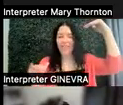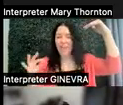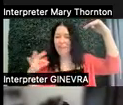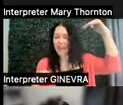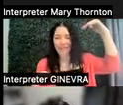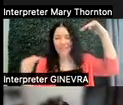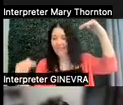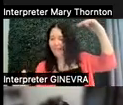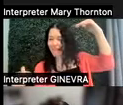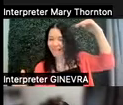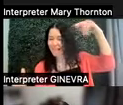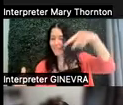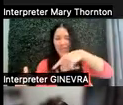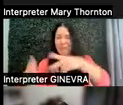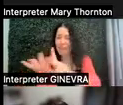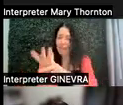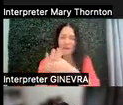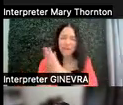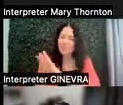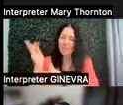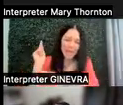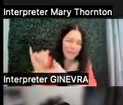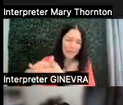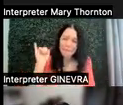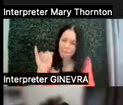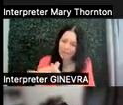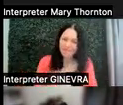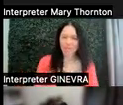And so, whether this is like, how much it's